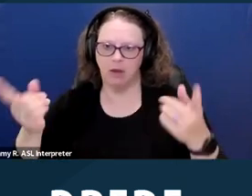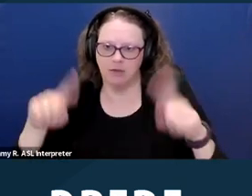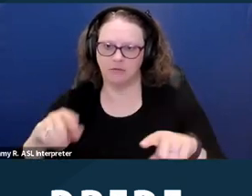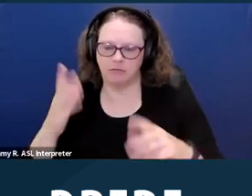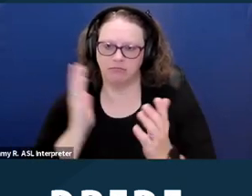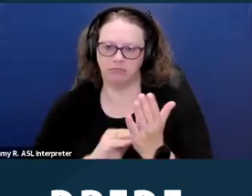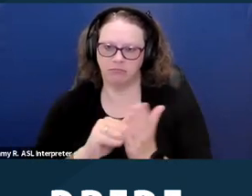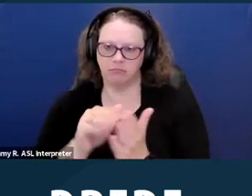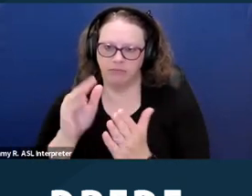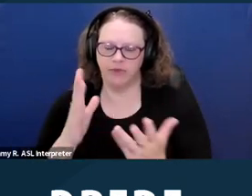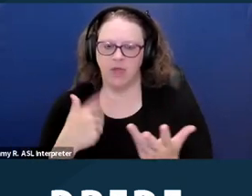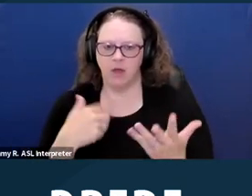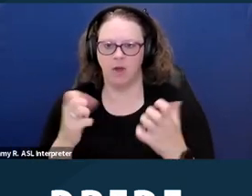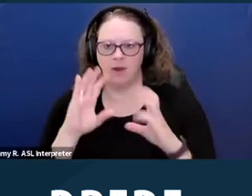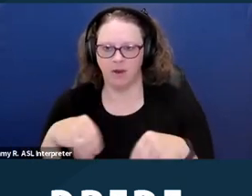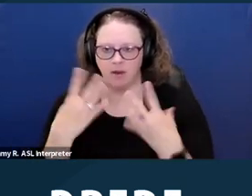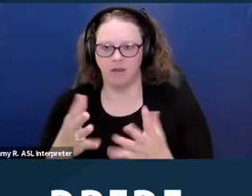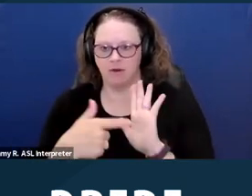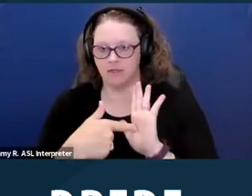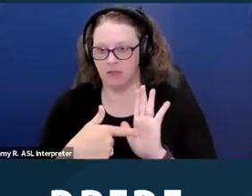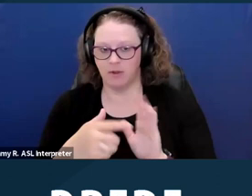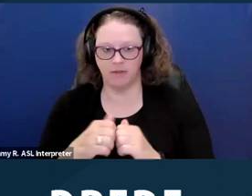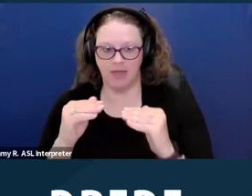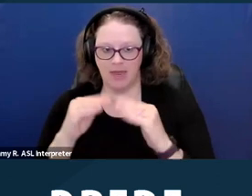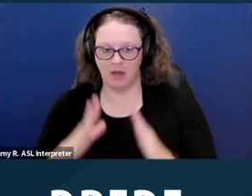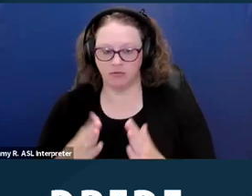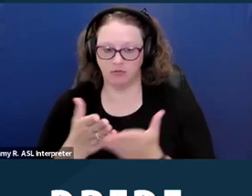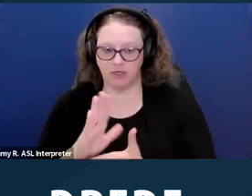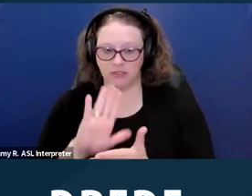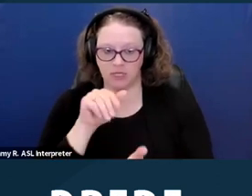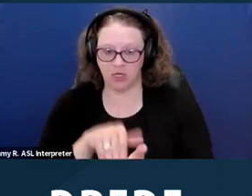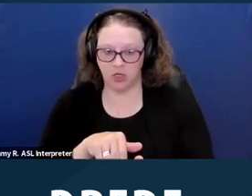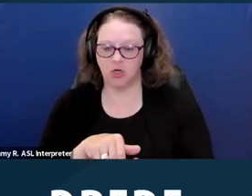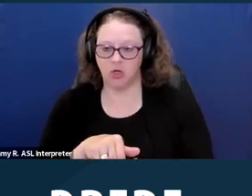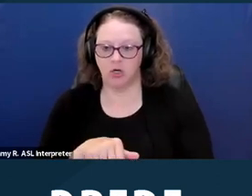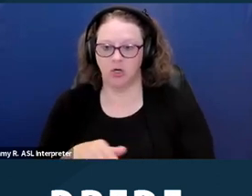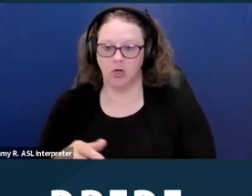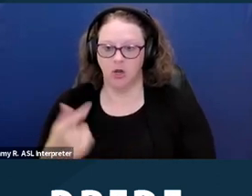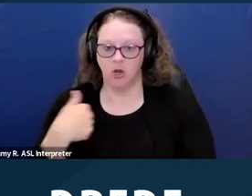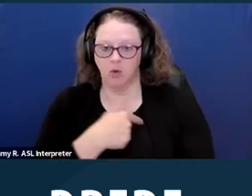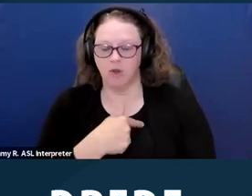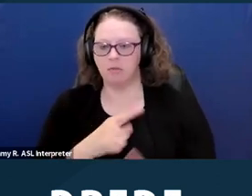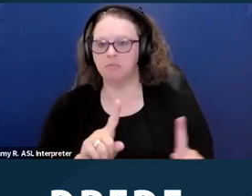I just wanna give an example in the housing rights center and like a lot of agencies we've been testing doing tests